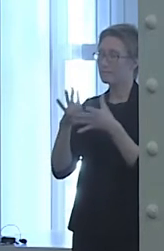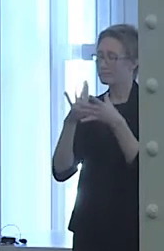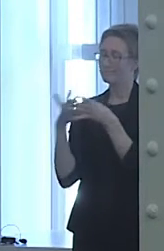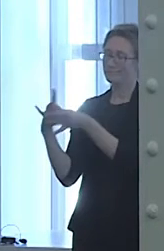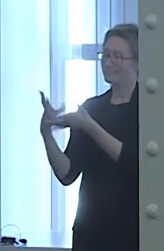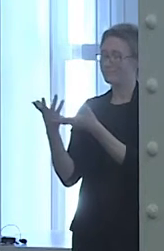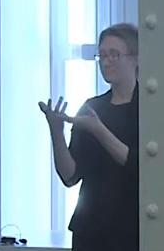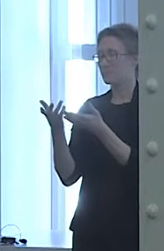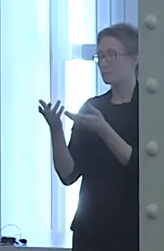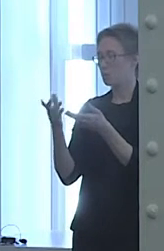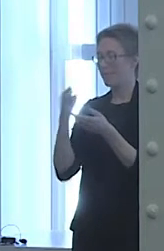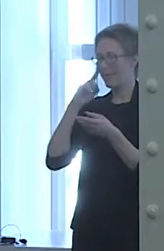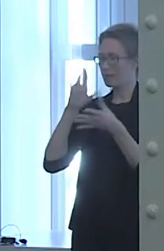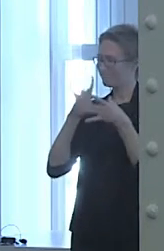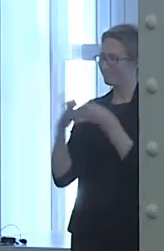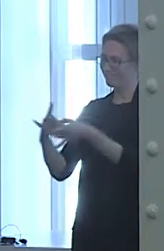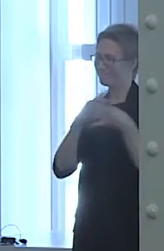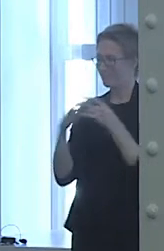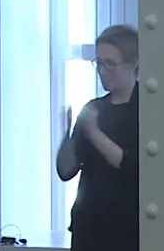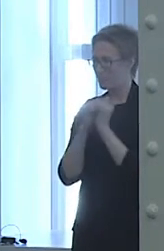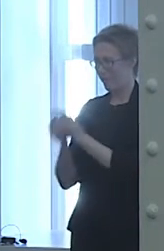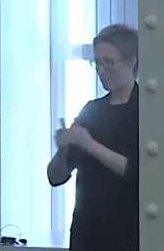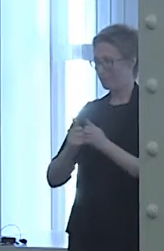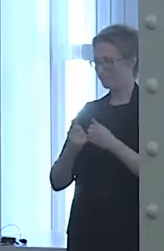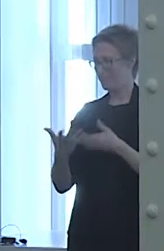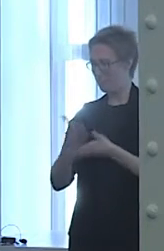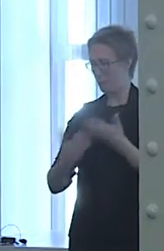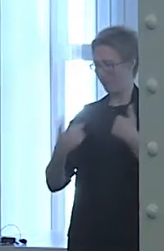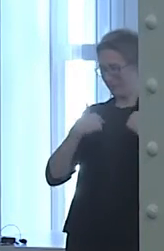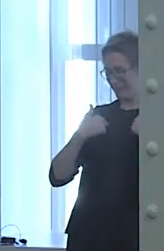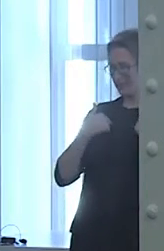by asserting one's own rights, like European-Americans might,